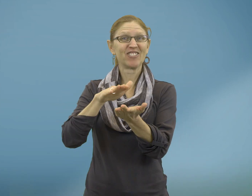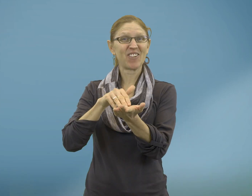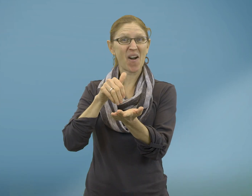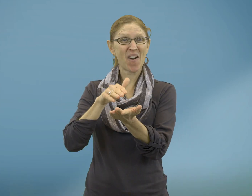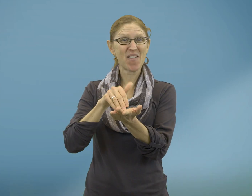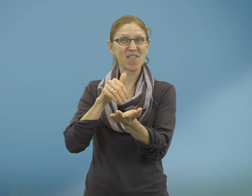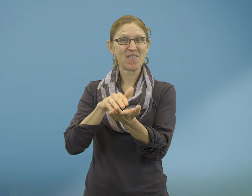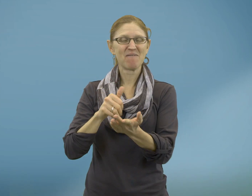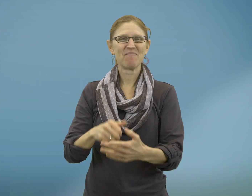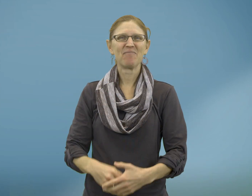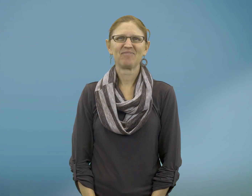Soap